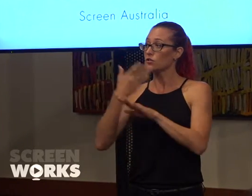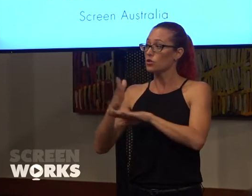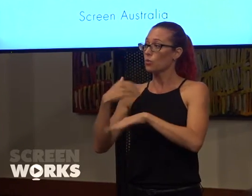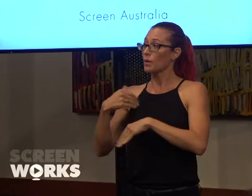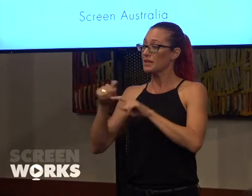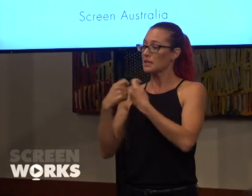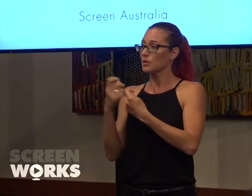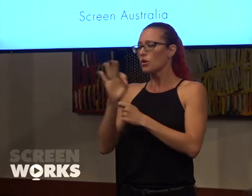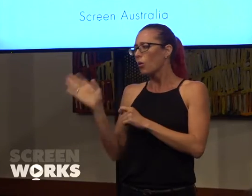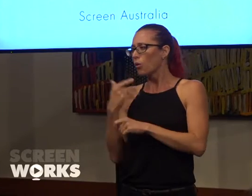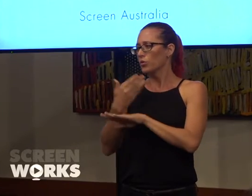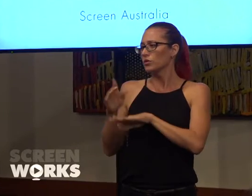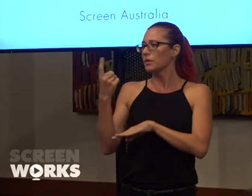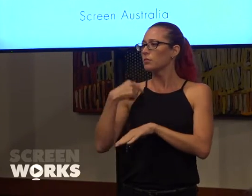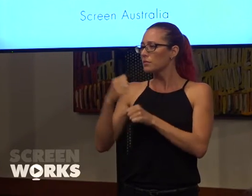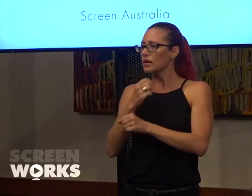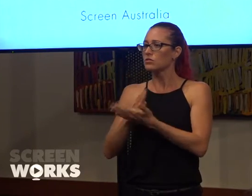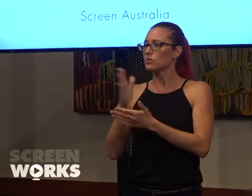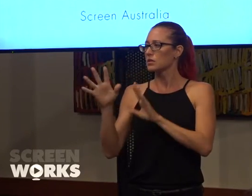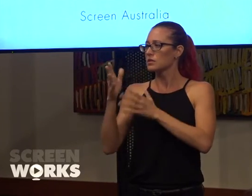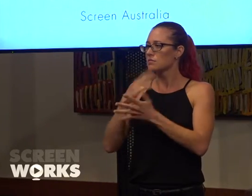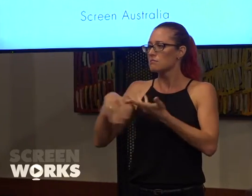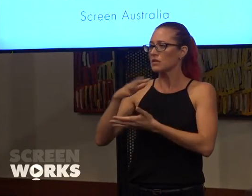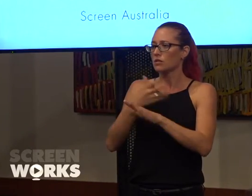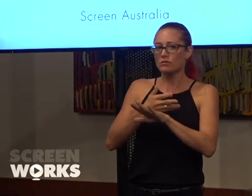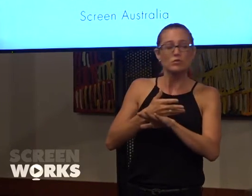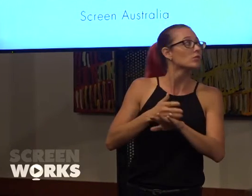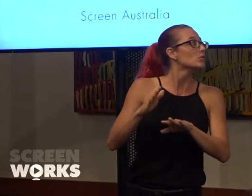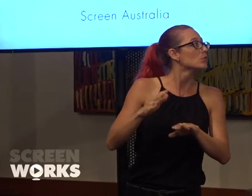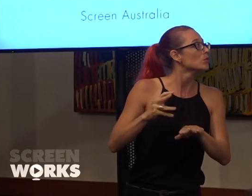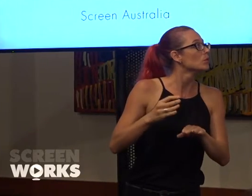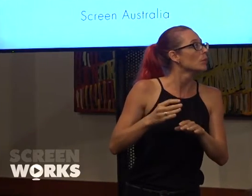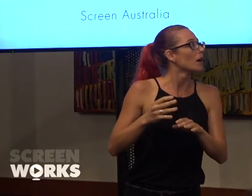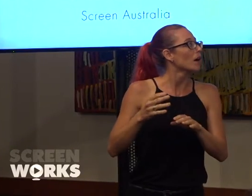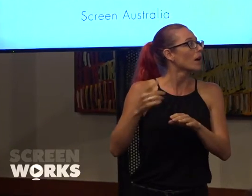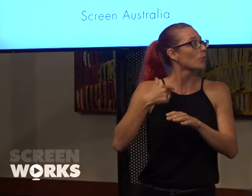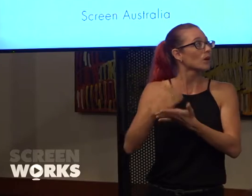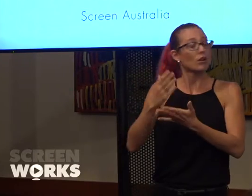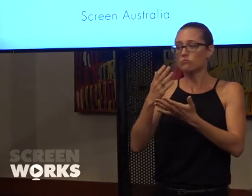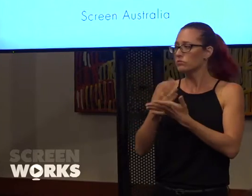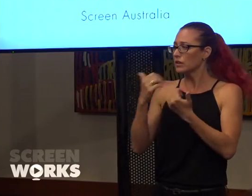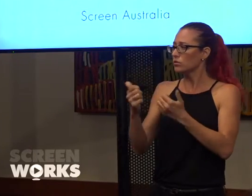but we made sure there was a mix of new and by dropping the eligibility we got some really extraordinary applications from